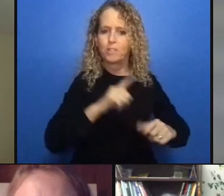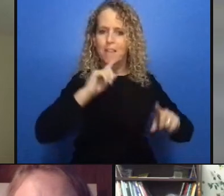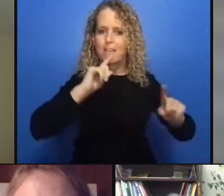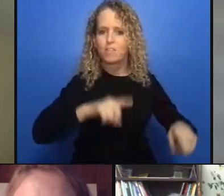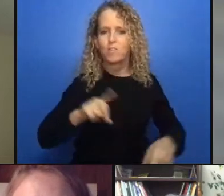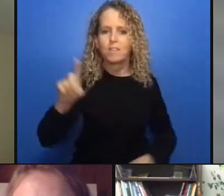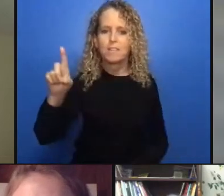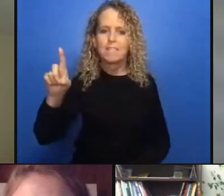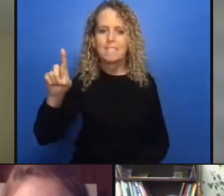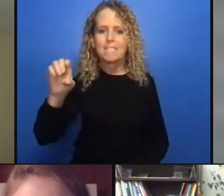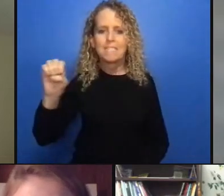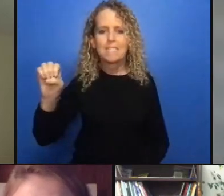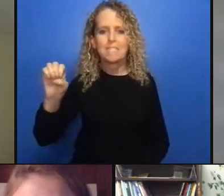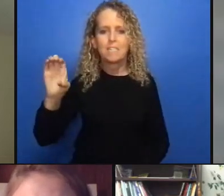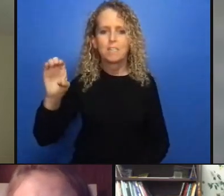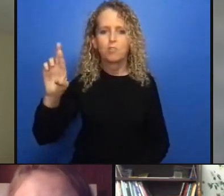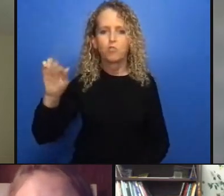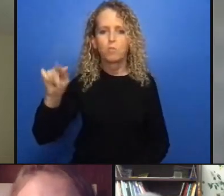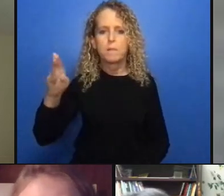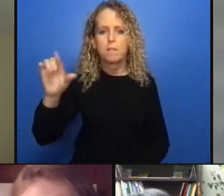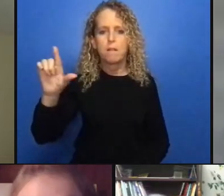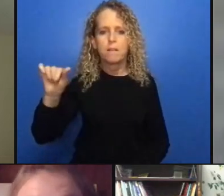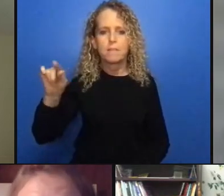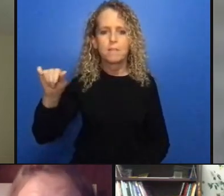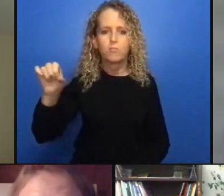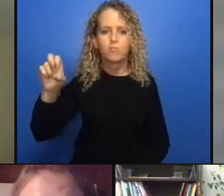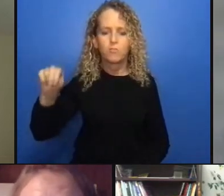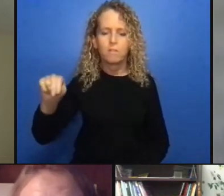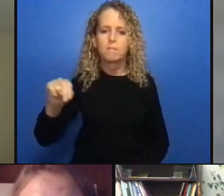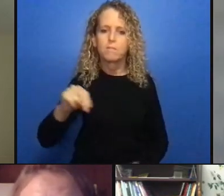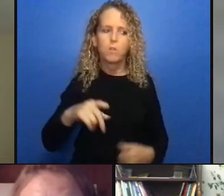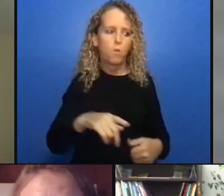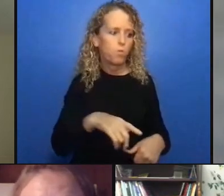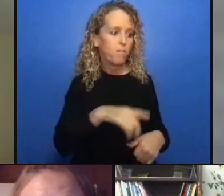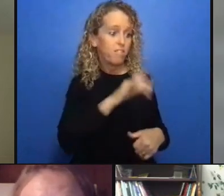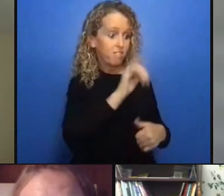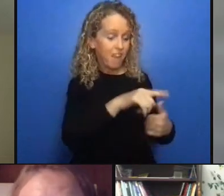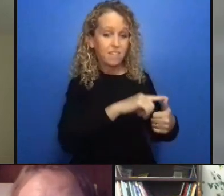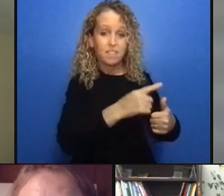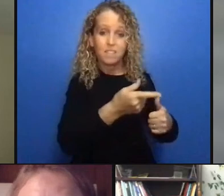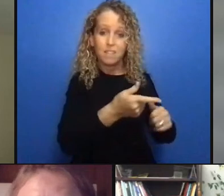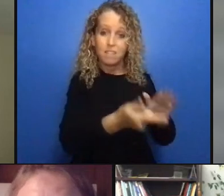science that is something that's needed you would think that by now people creating these kind of